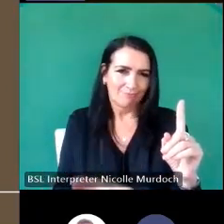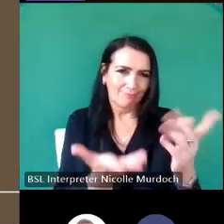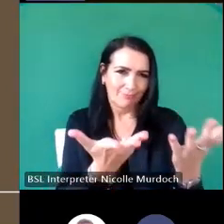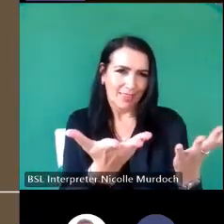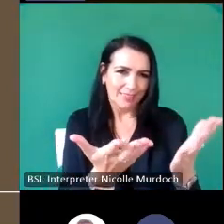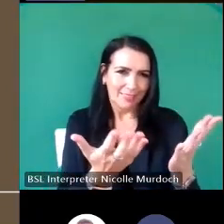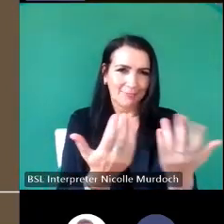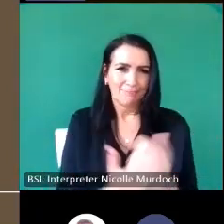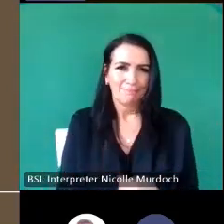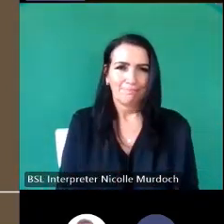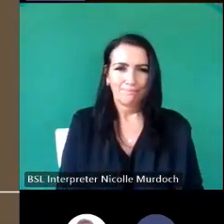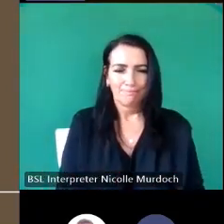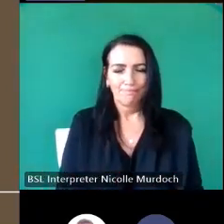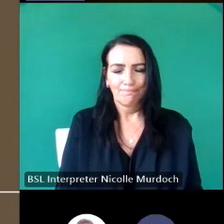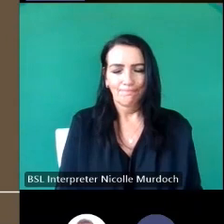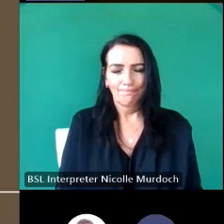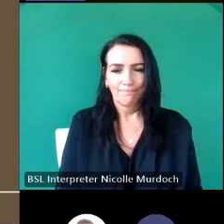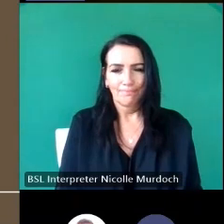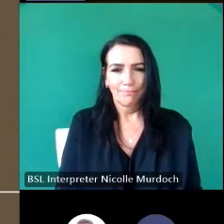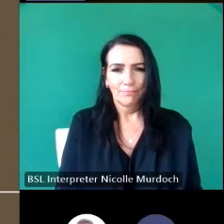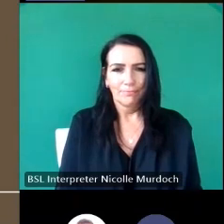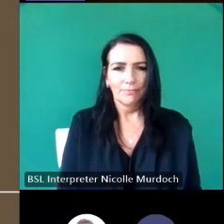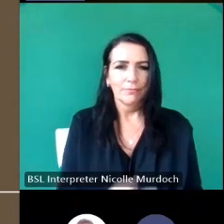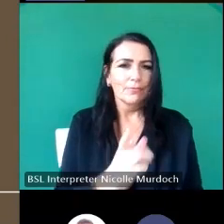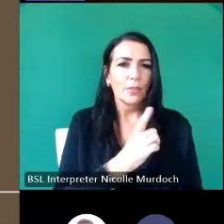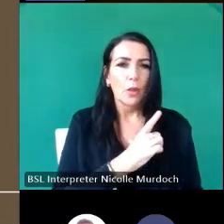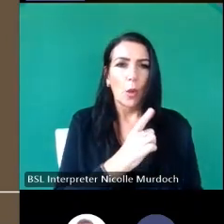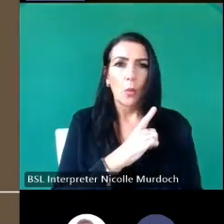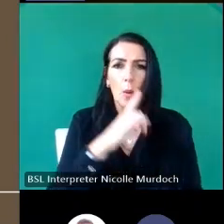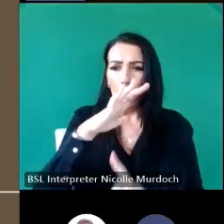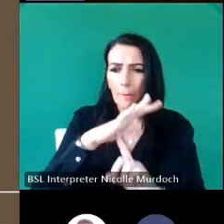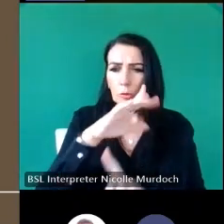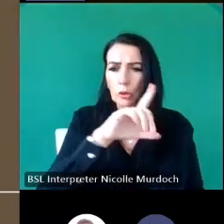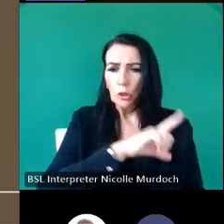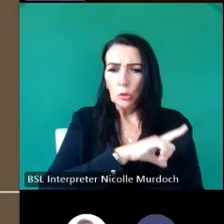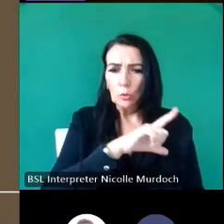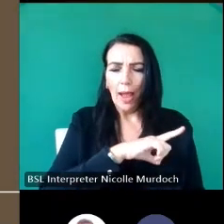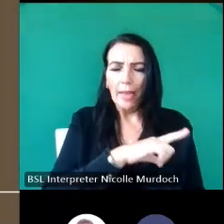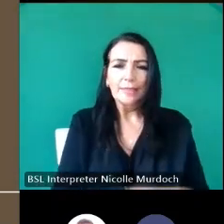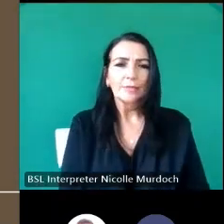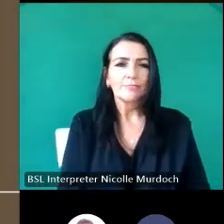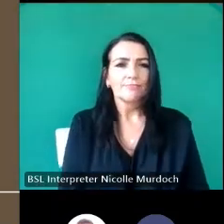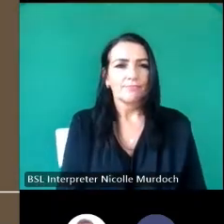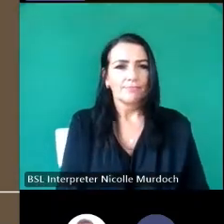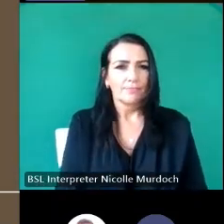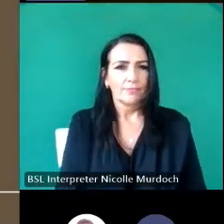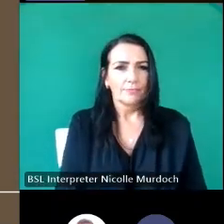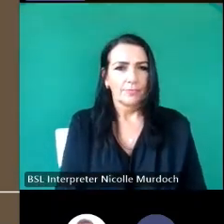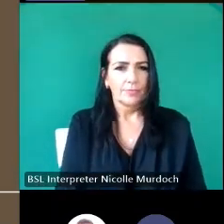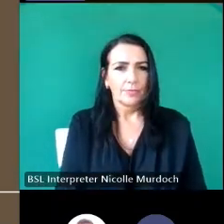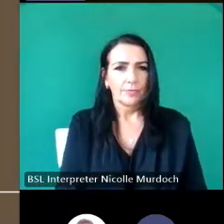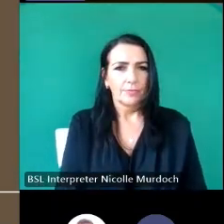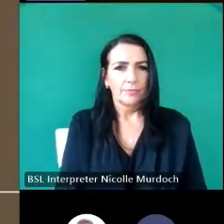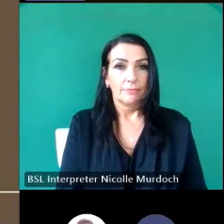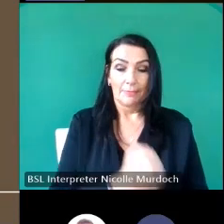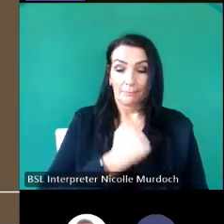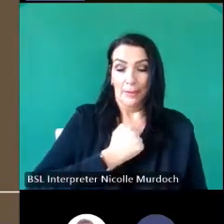why do I think this project is so important next slide please that my own church um the